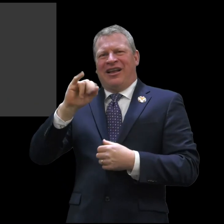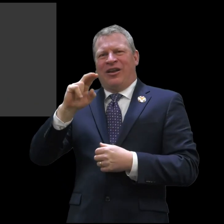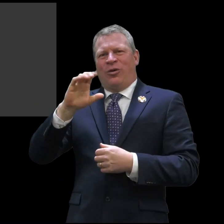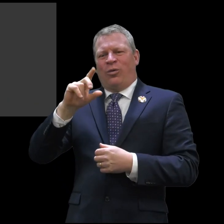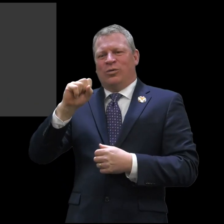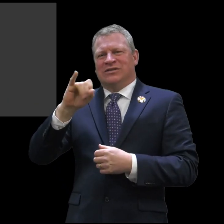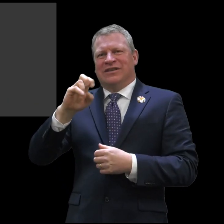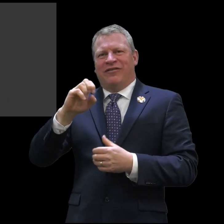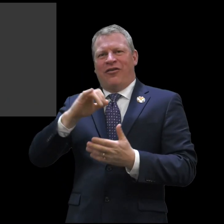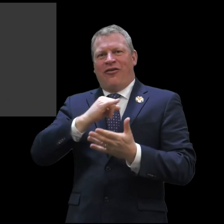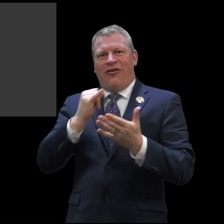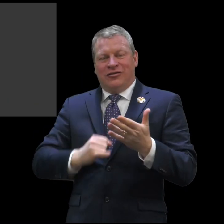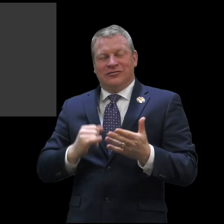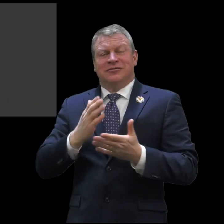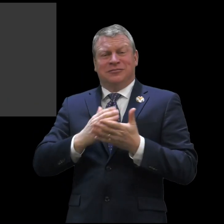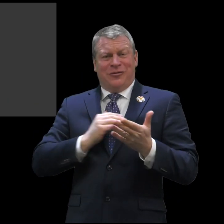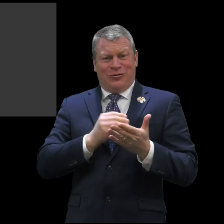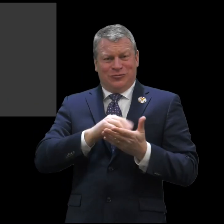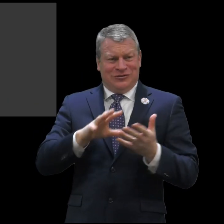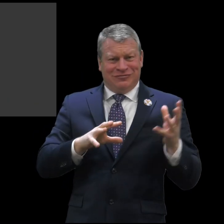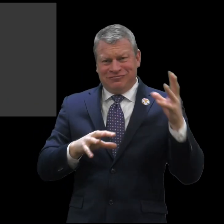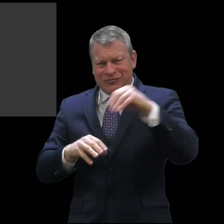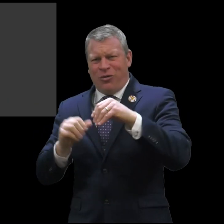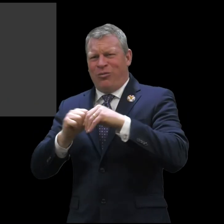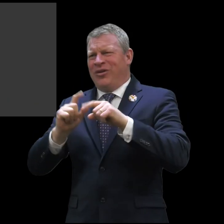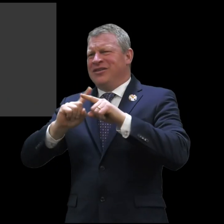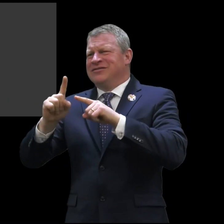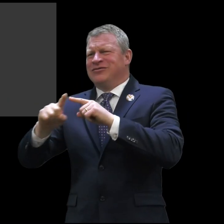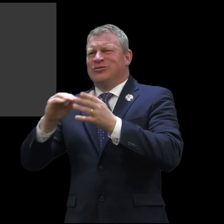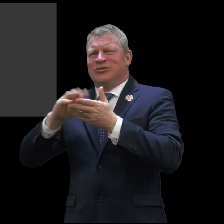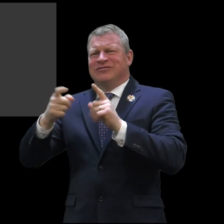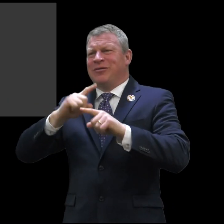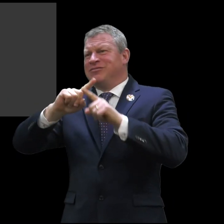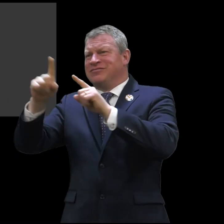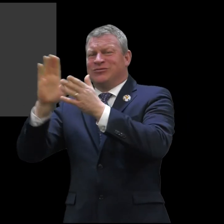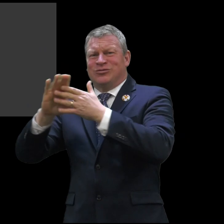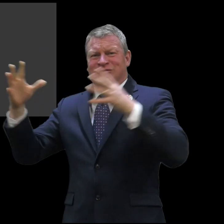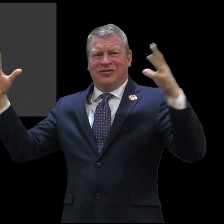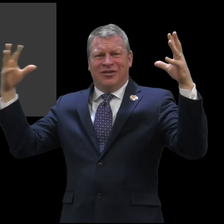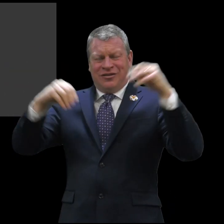Connecticut Inclusive Arts Some of our students from ASD have been